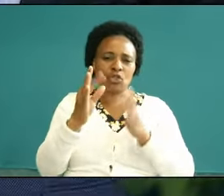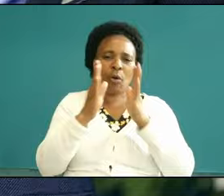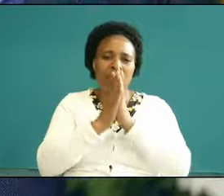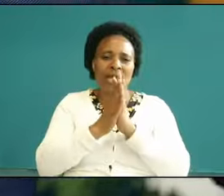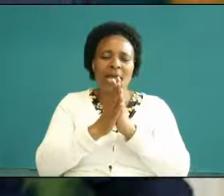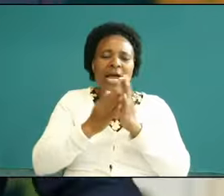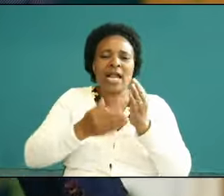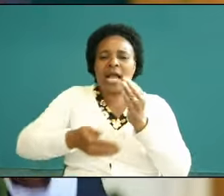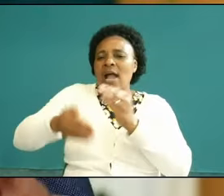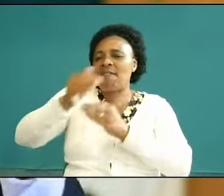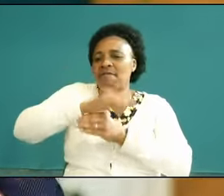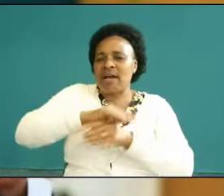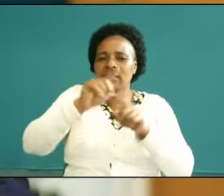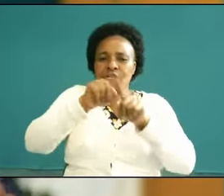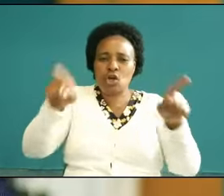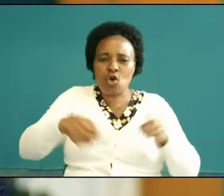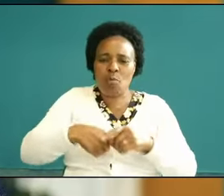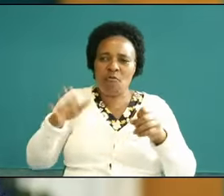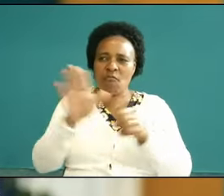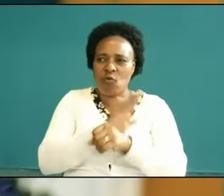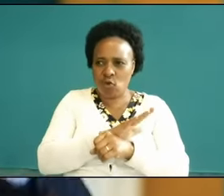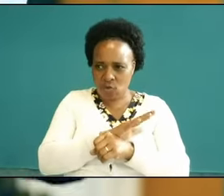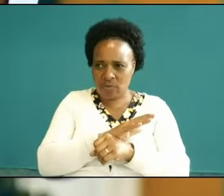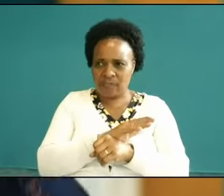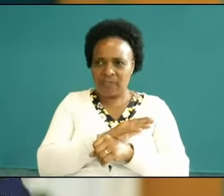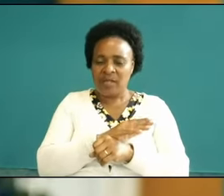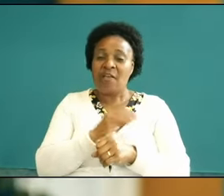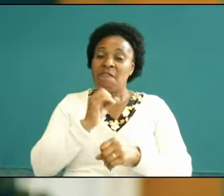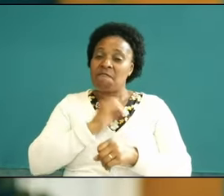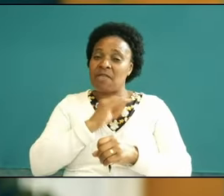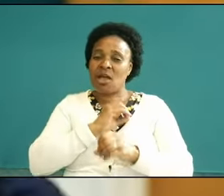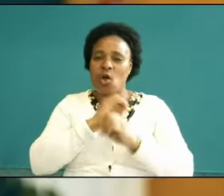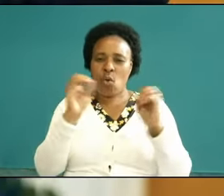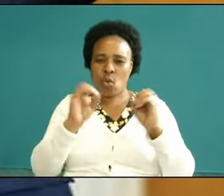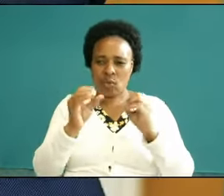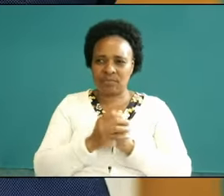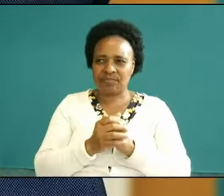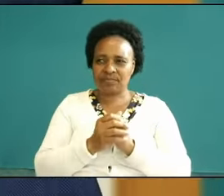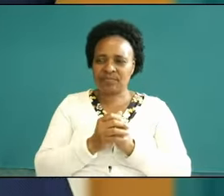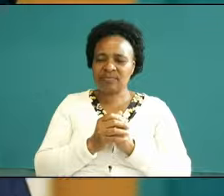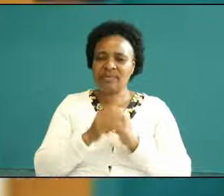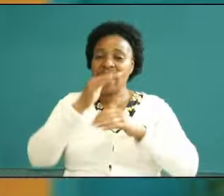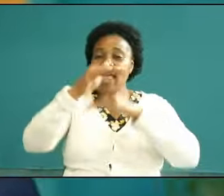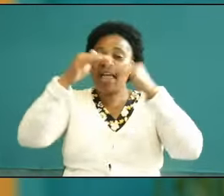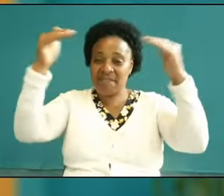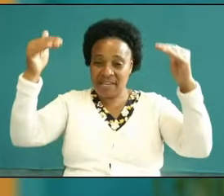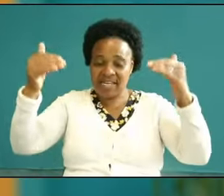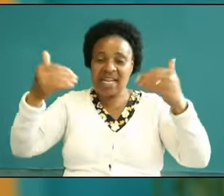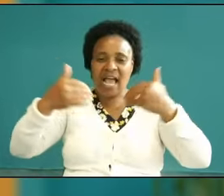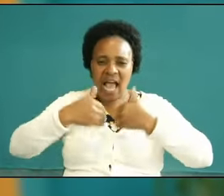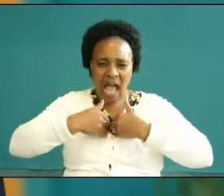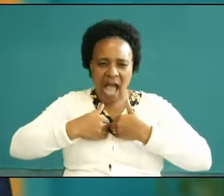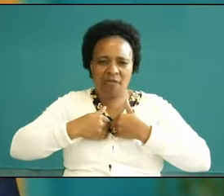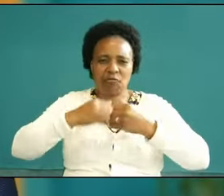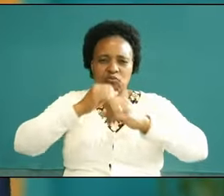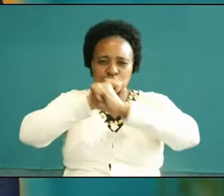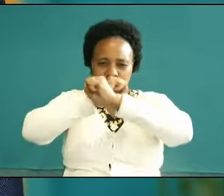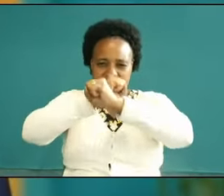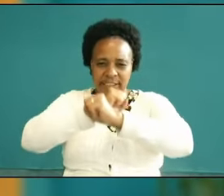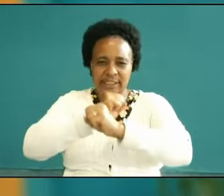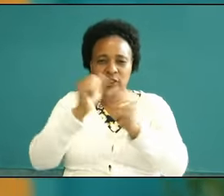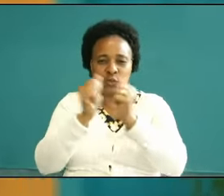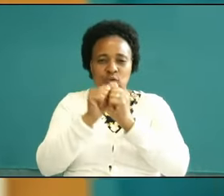spiritual realm don't you be worried don't you be worried the Heavenly that are with you shall make